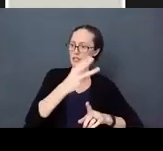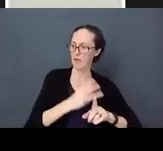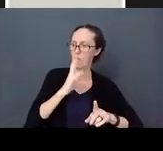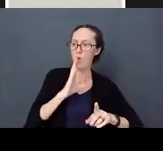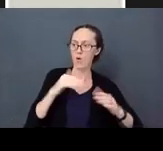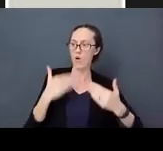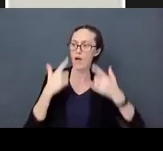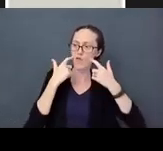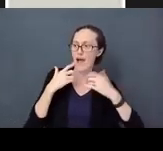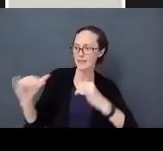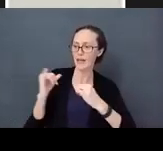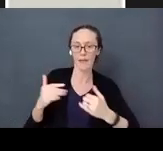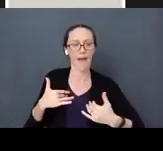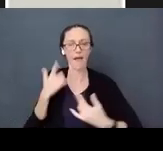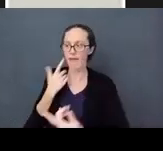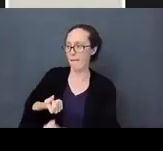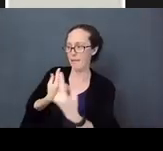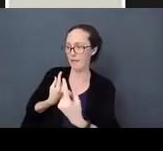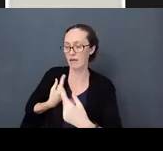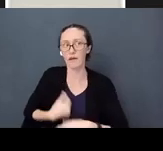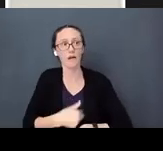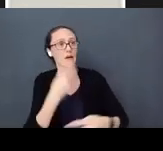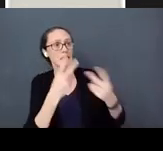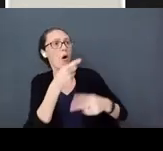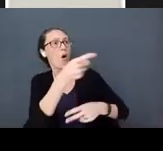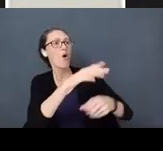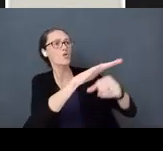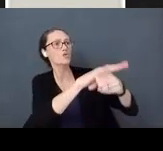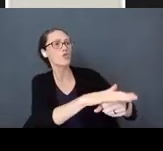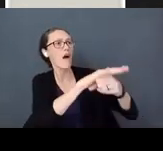or if someone is upset and stressed, you will see that baby experience that same stress.